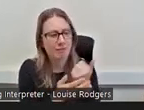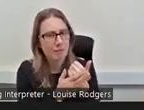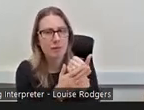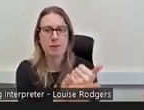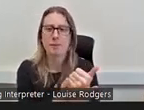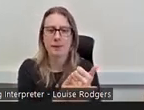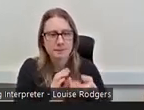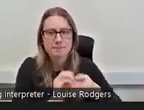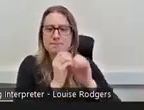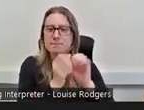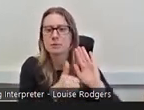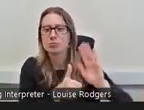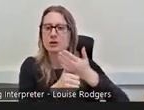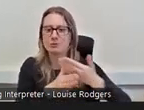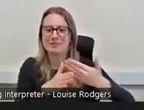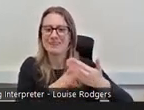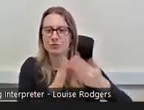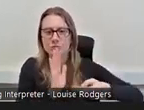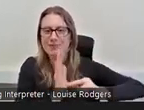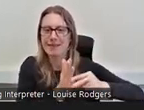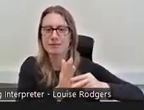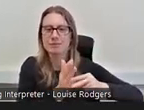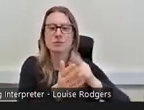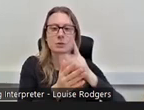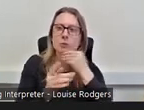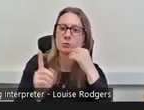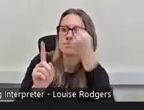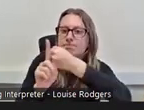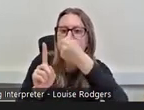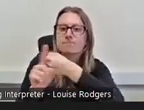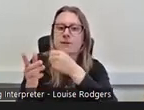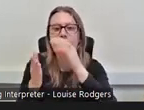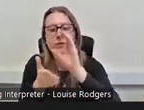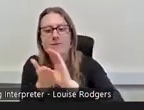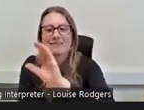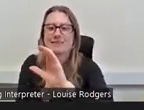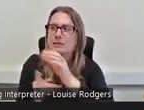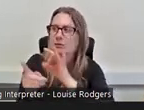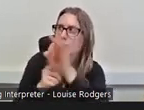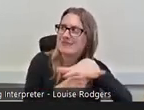which would then be used to lobby for funding and improvements to their areas. Now a lot of